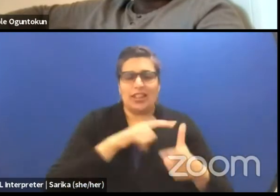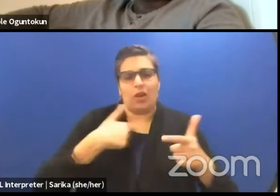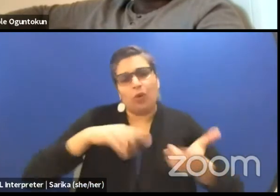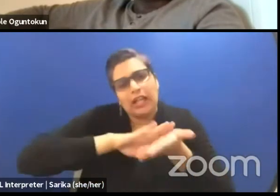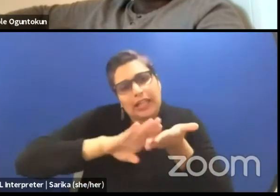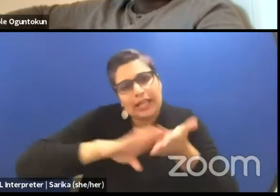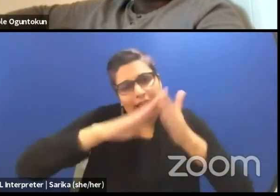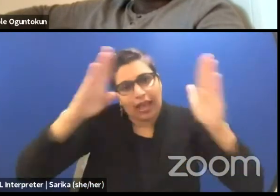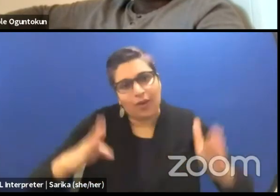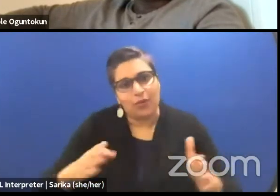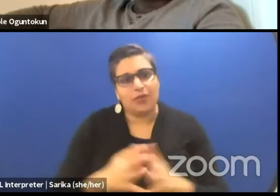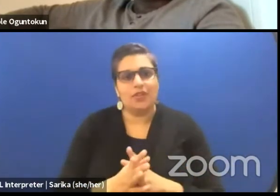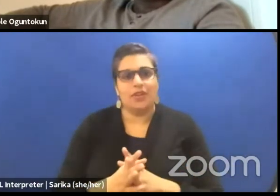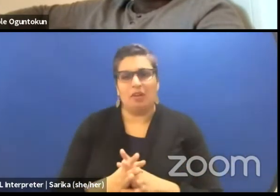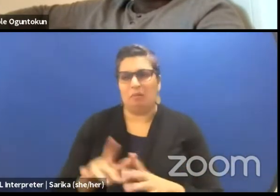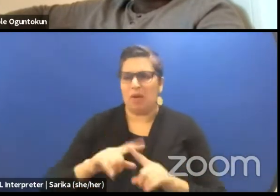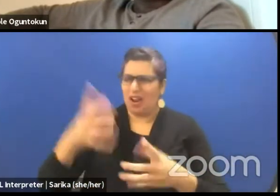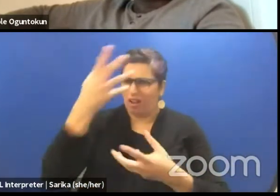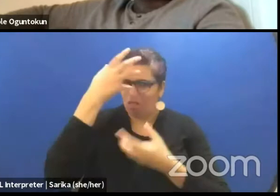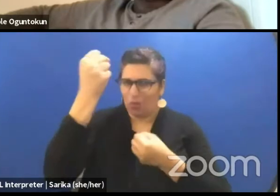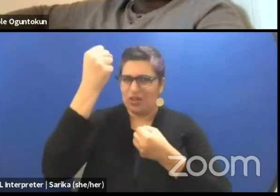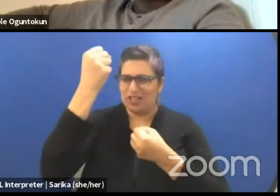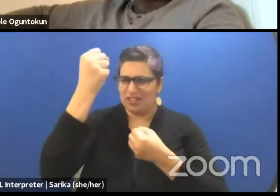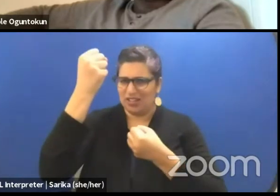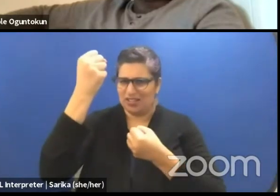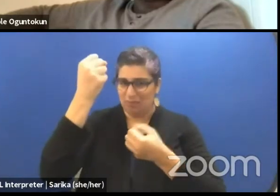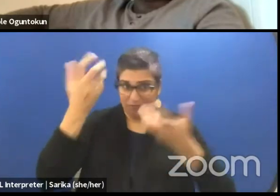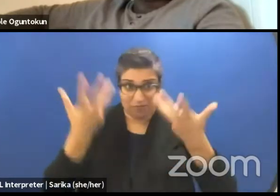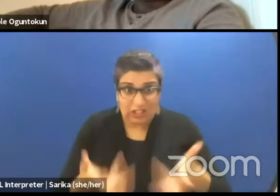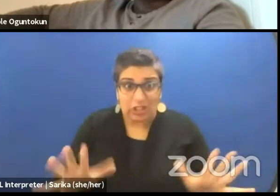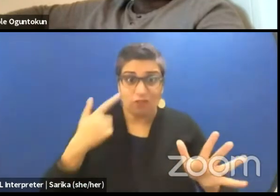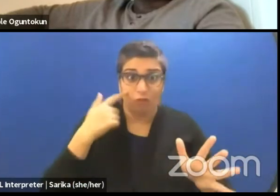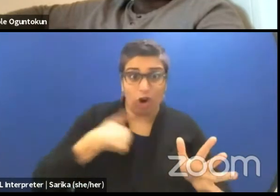I don't think colonialism is finished for us to decolonize it's impact.